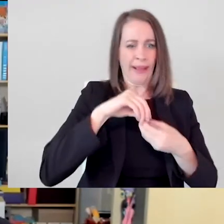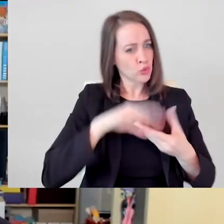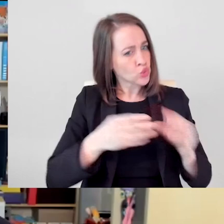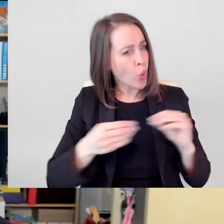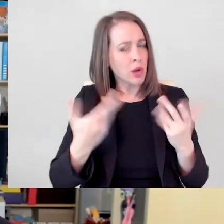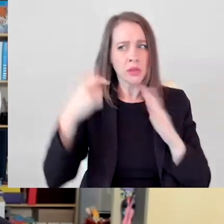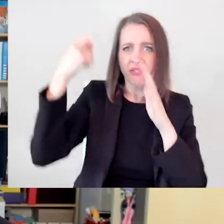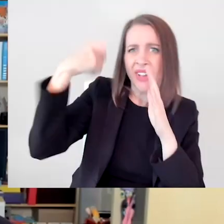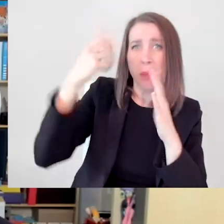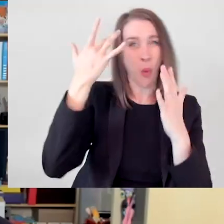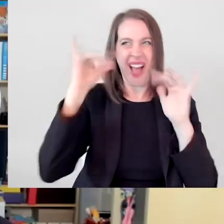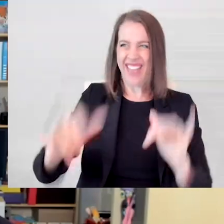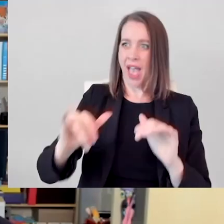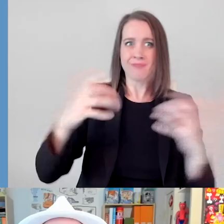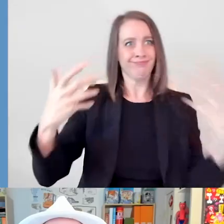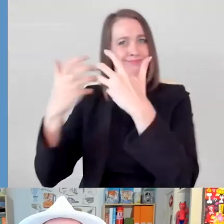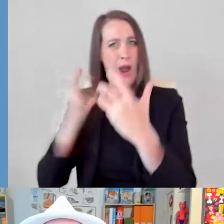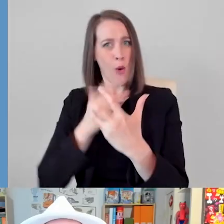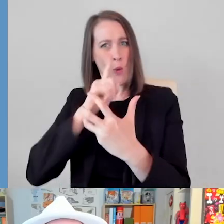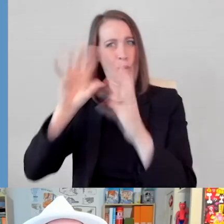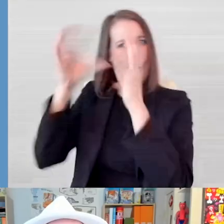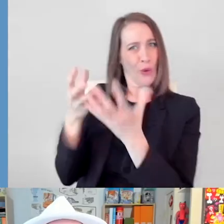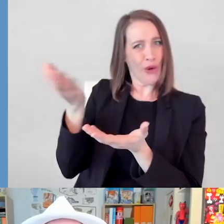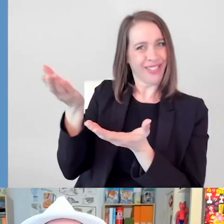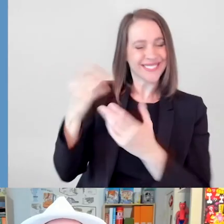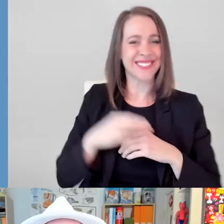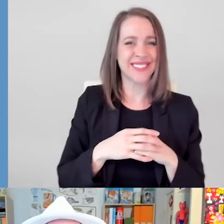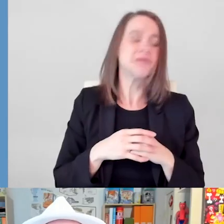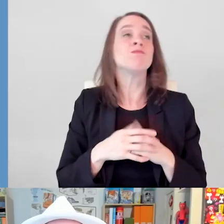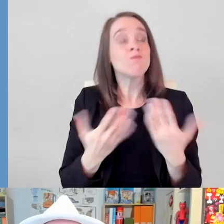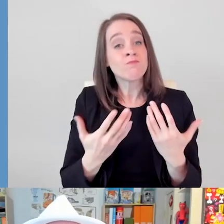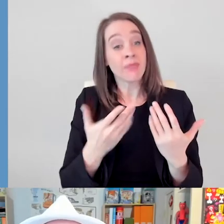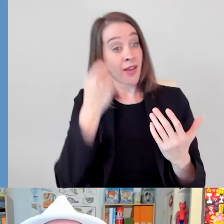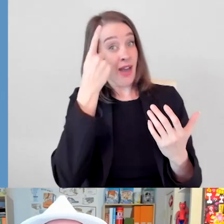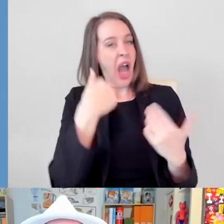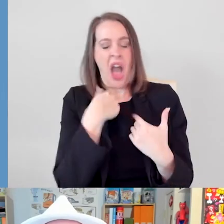and in these films, because that's the world we live in. And I also believe that through the power of animation,